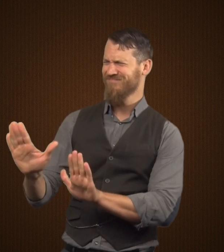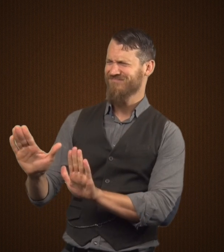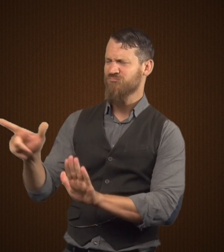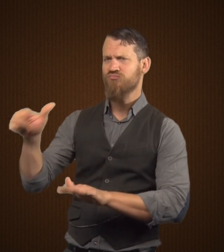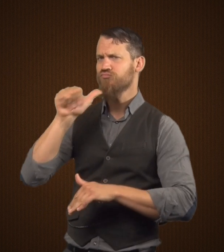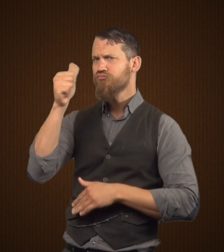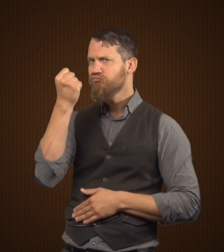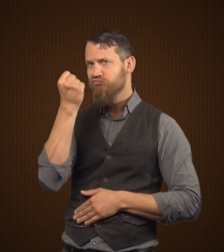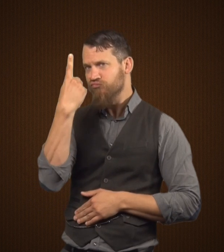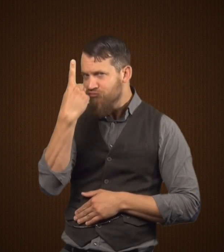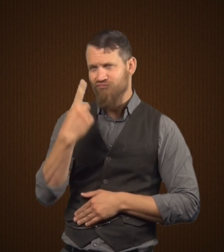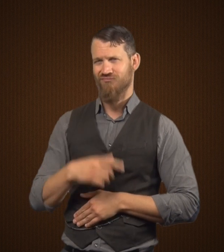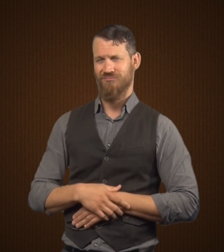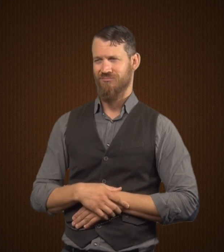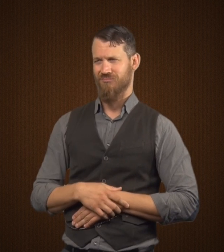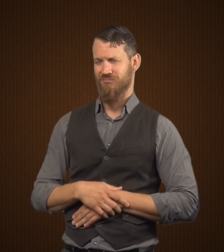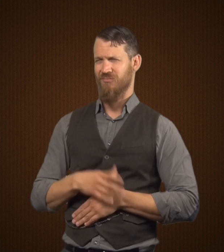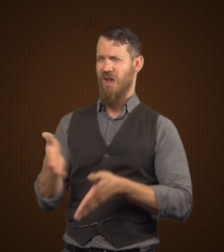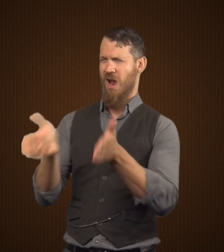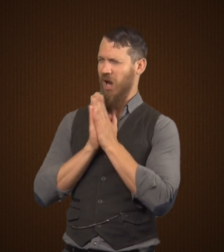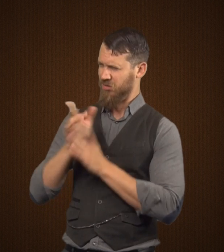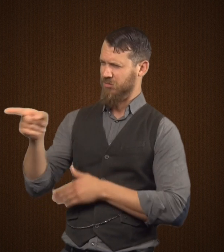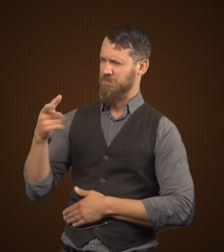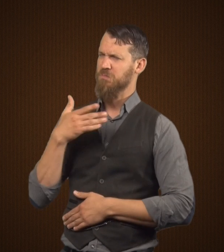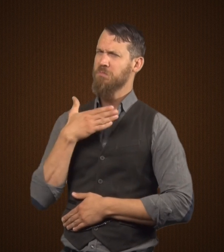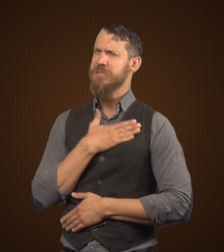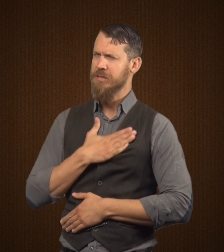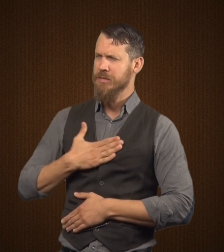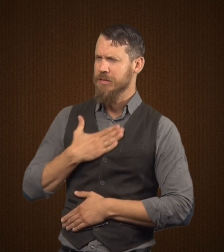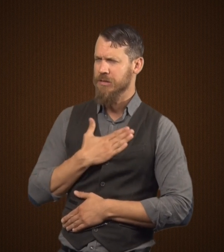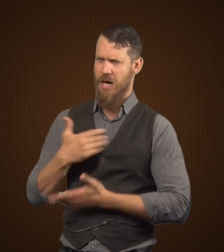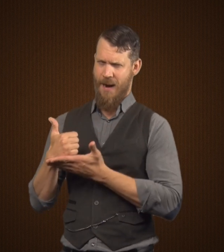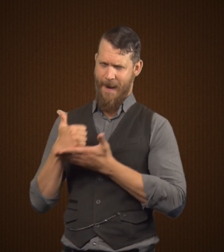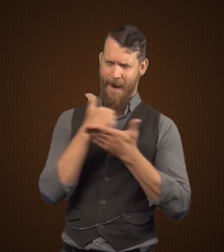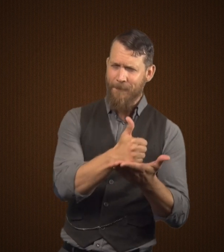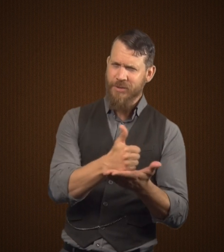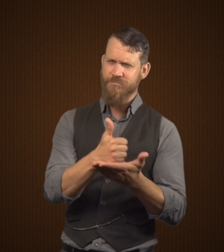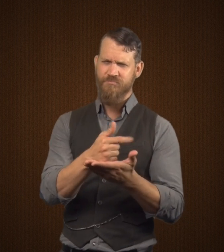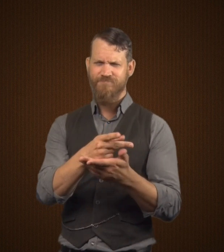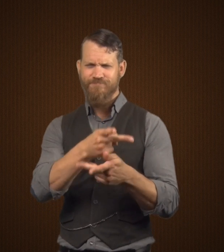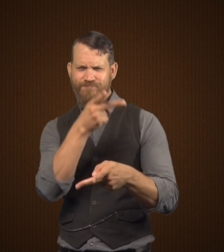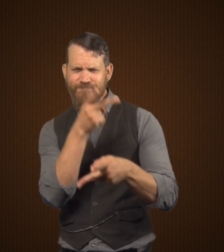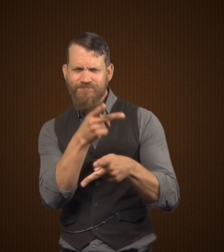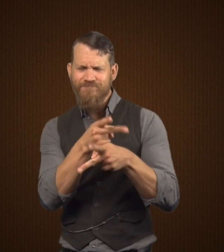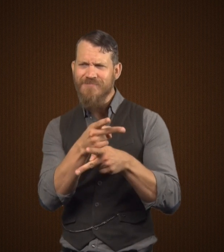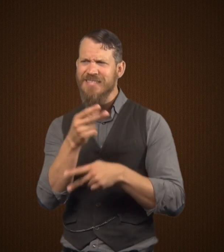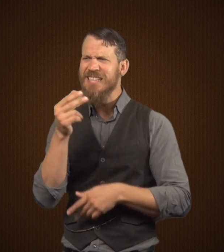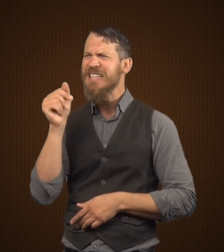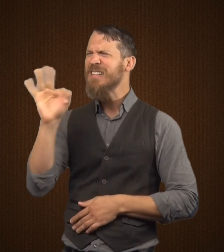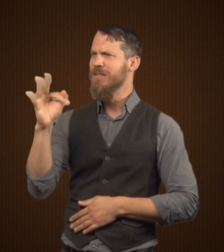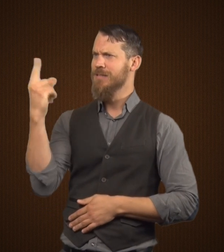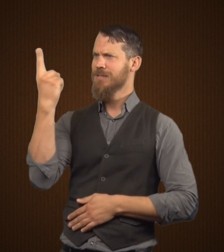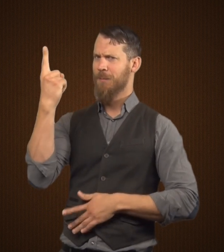Now, Dr. Jekyll said, you just don't understand, and I ask that you help take care